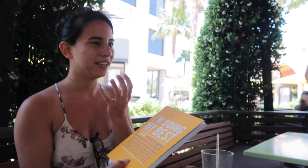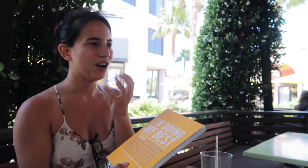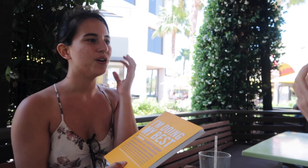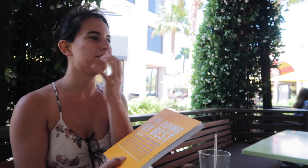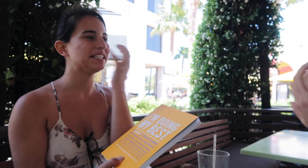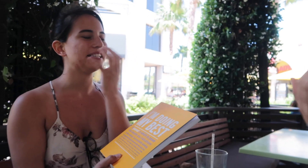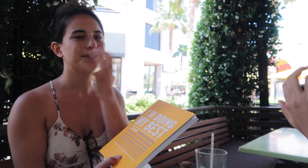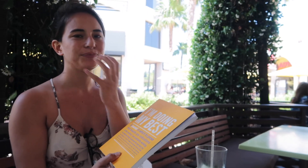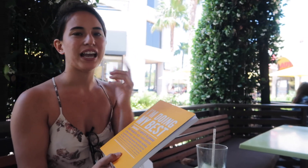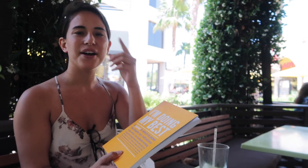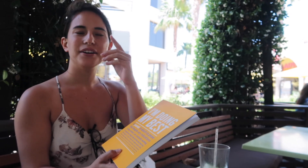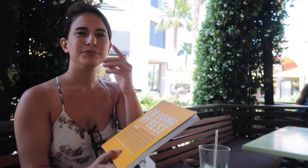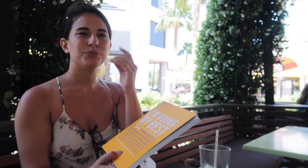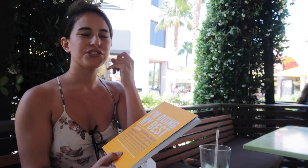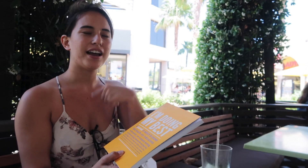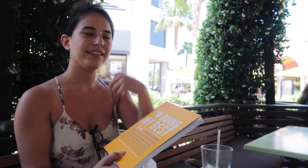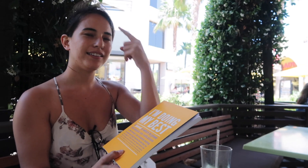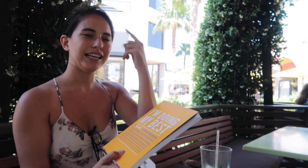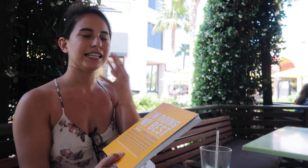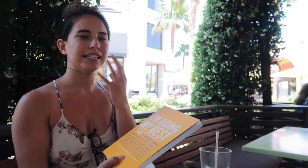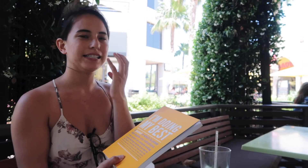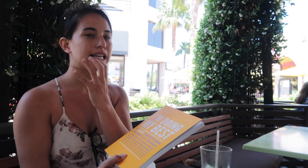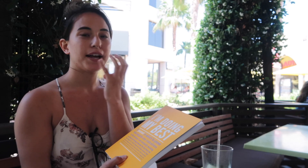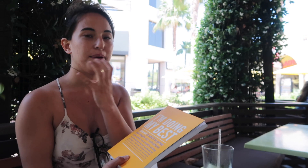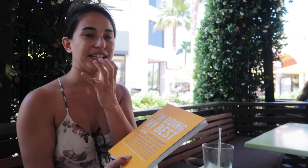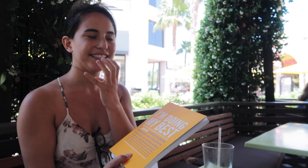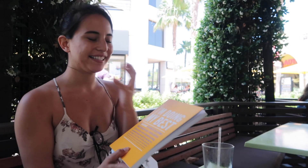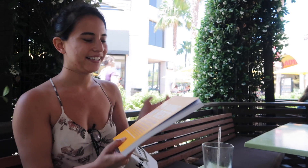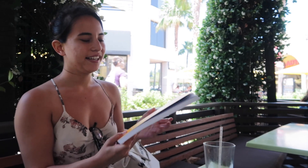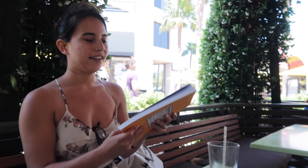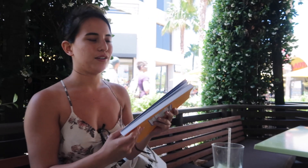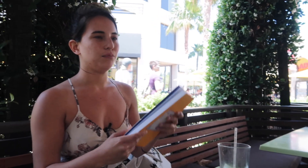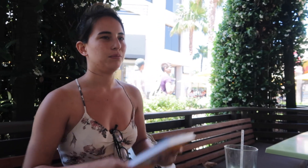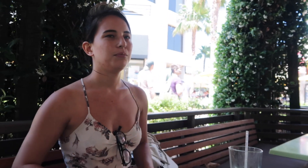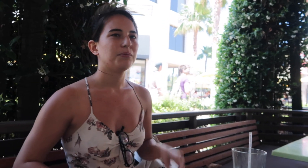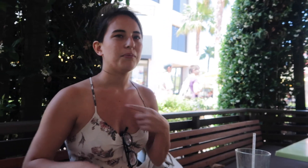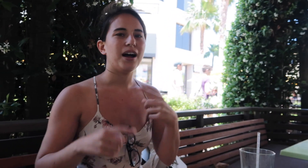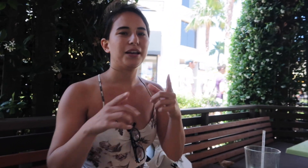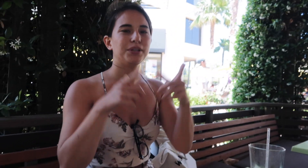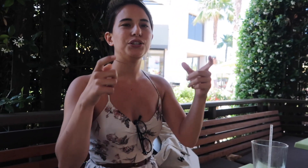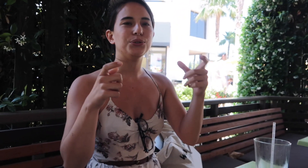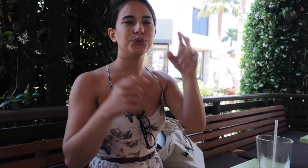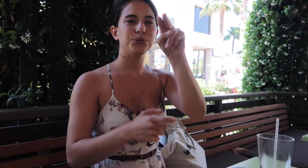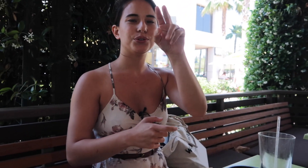E: amazing. A: oh. Amazing Which I think is amazing I'm a huge